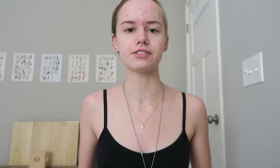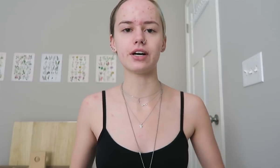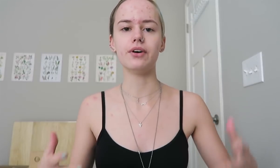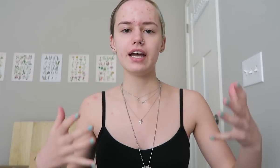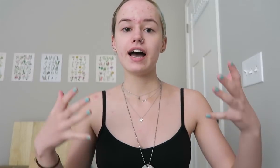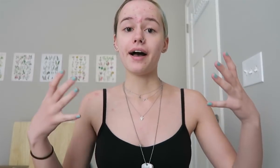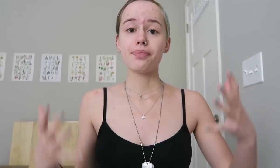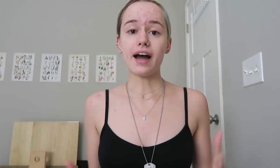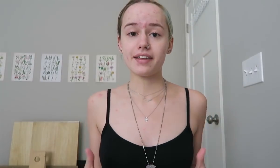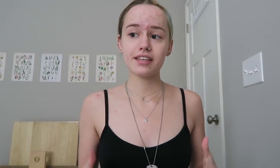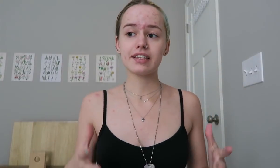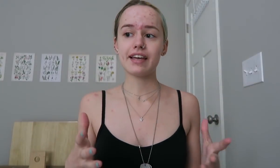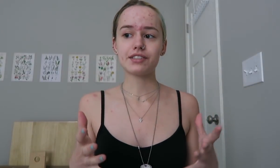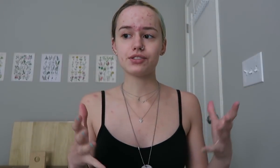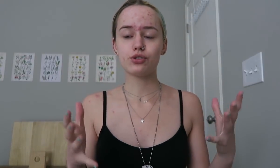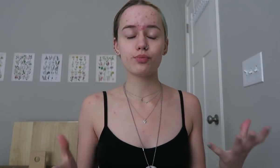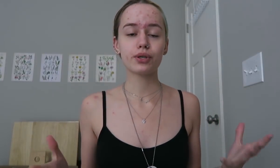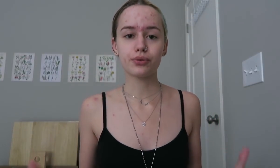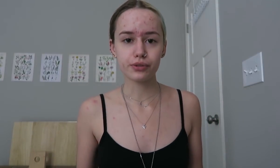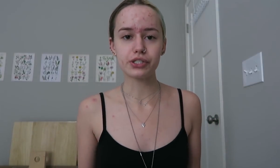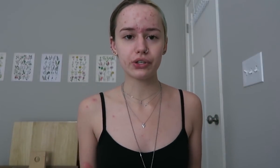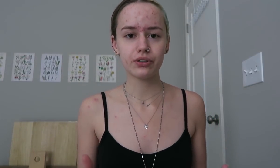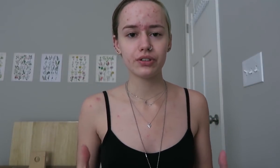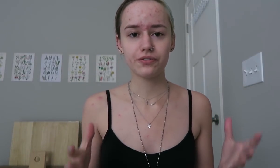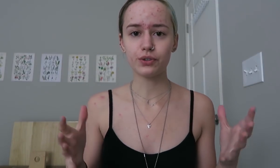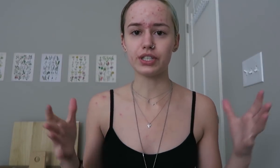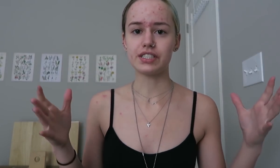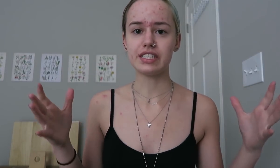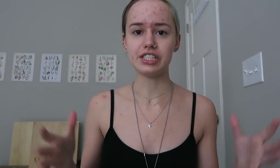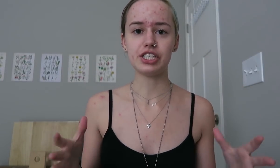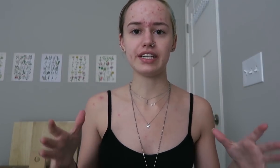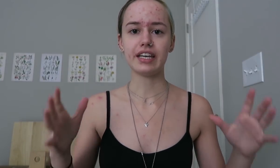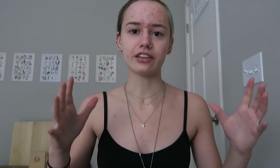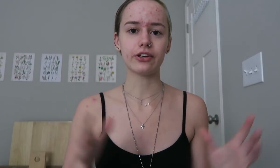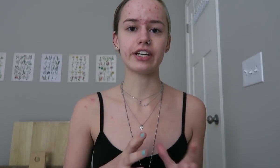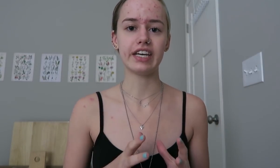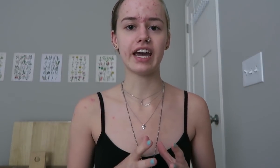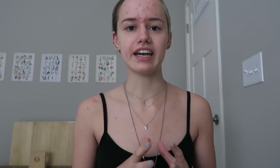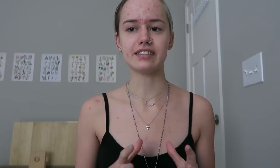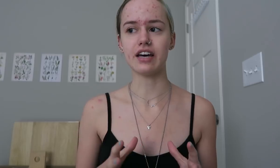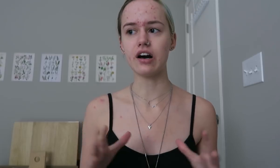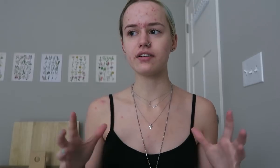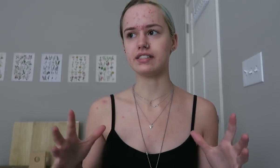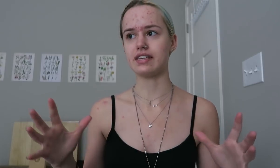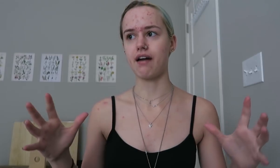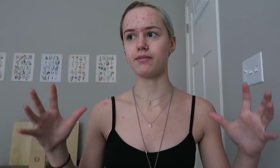So I think that that's super crucial for teaching and learning ASL is to have it